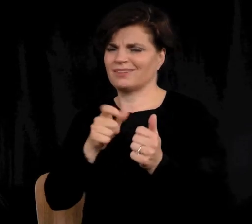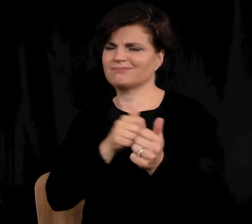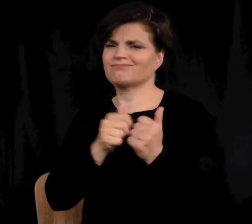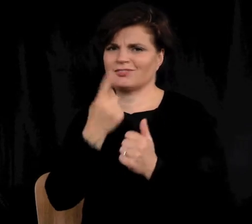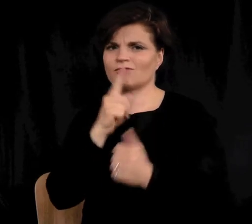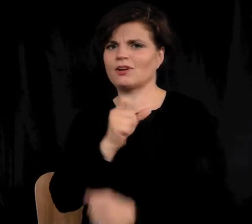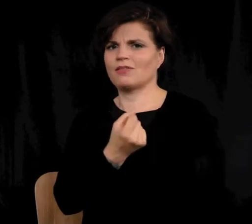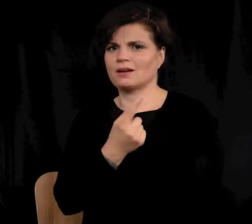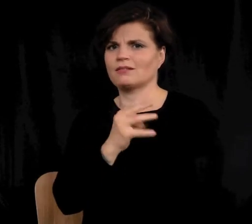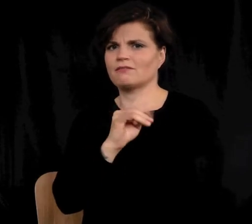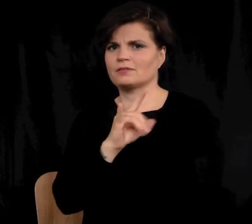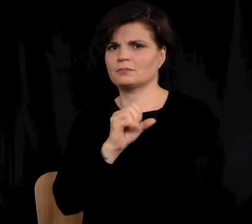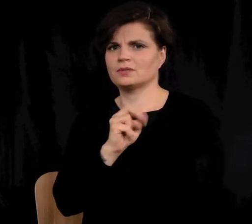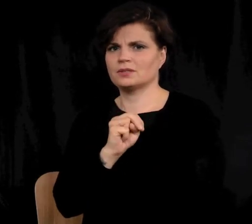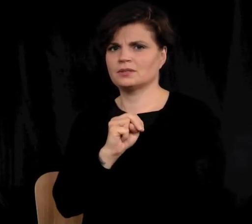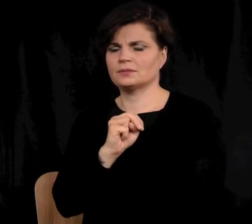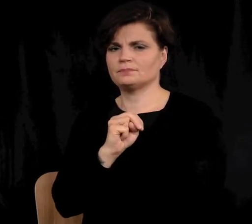and had to compete for some of that 11 million in funds.